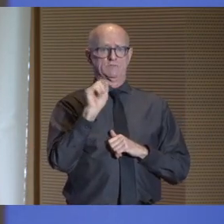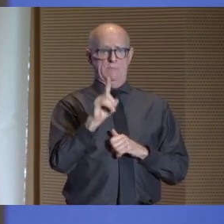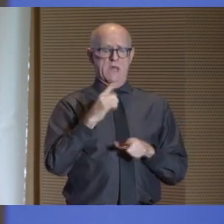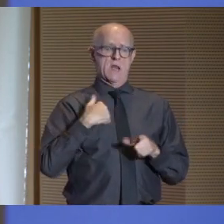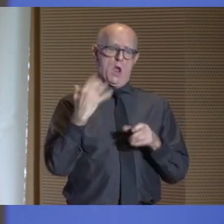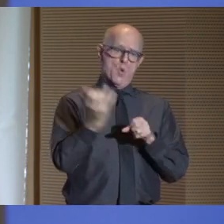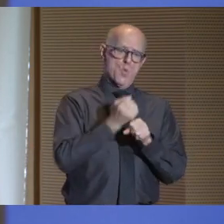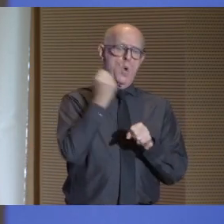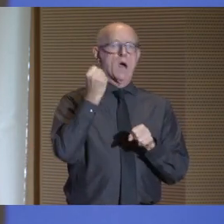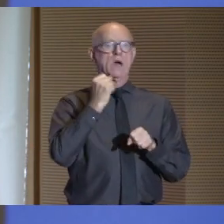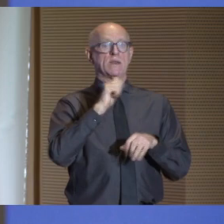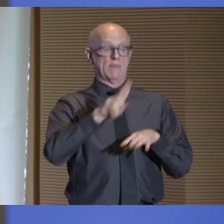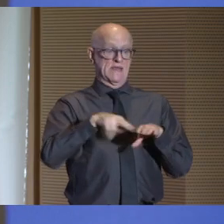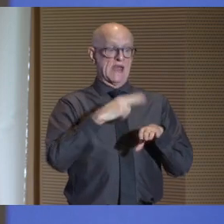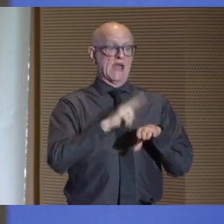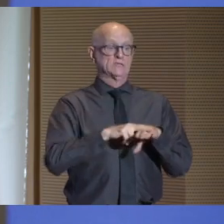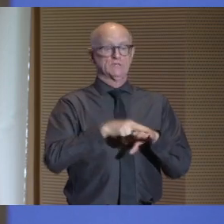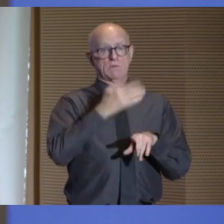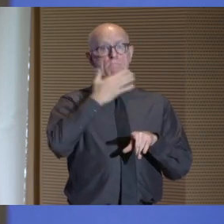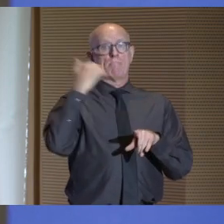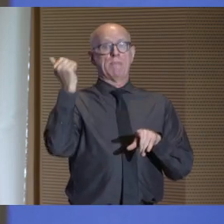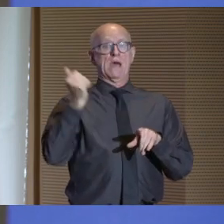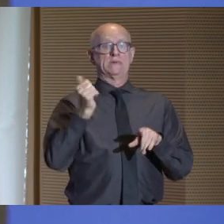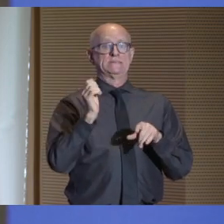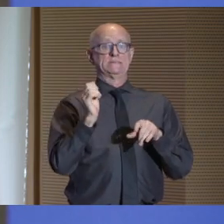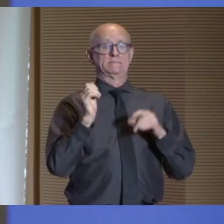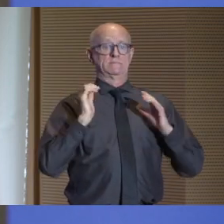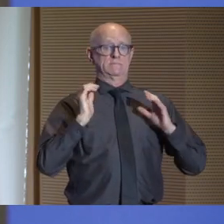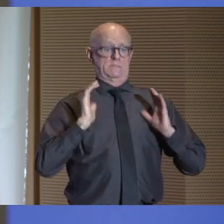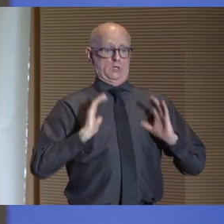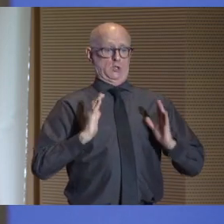for best consumer product and services. I love to win.